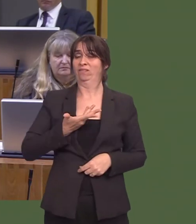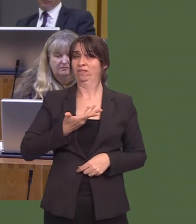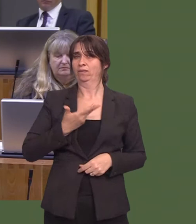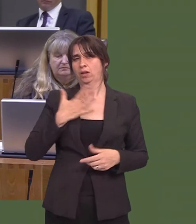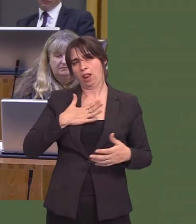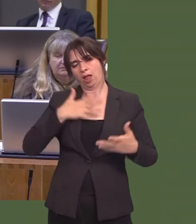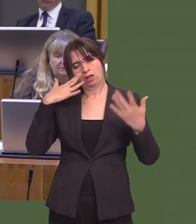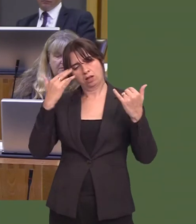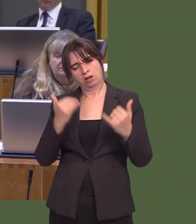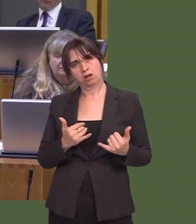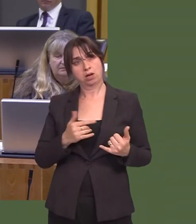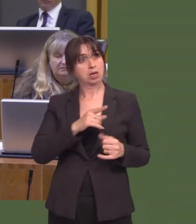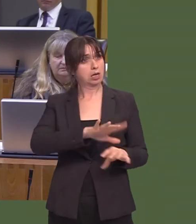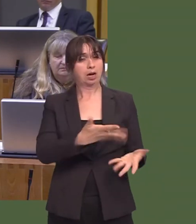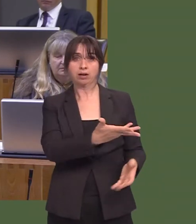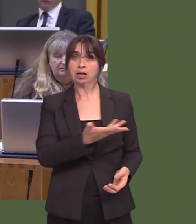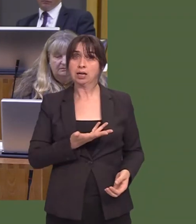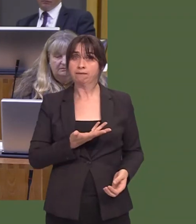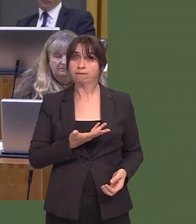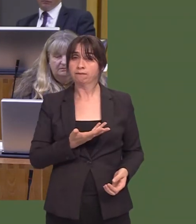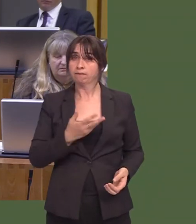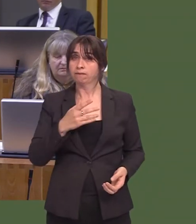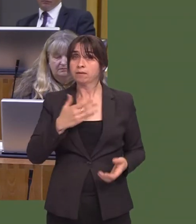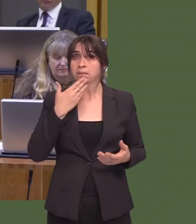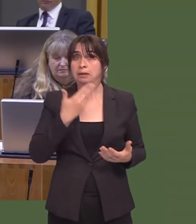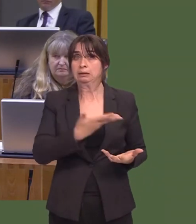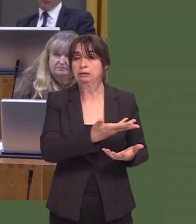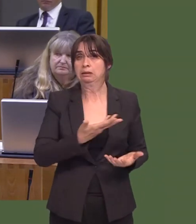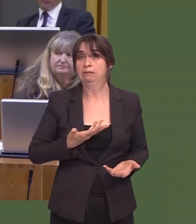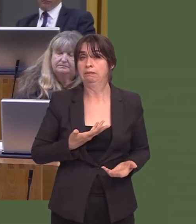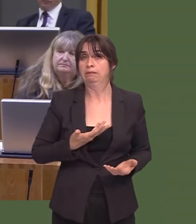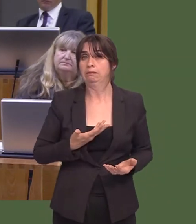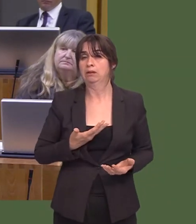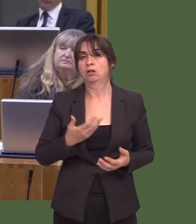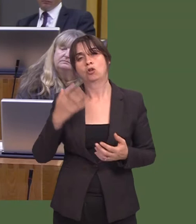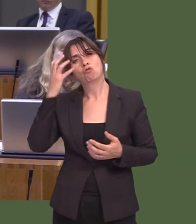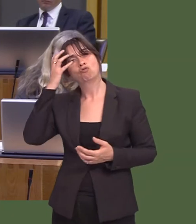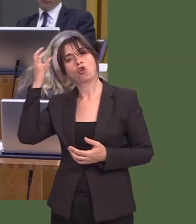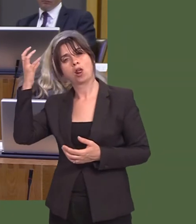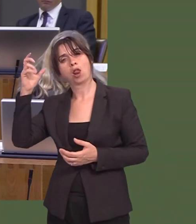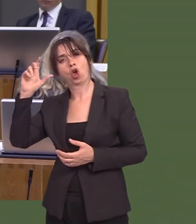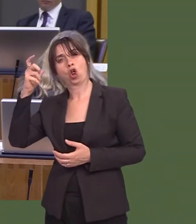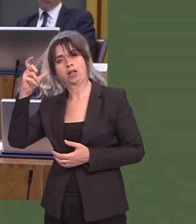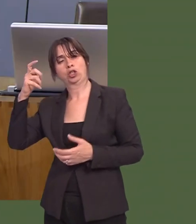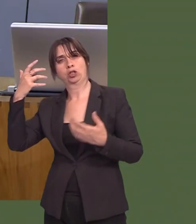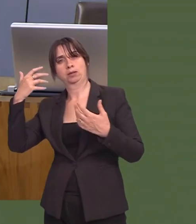Ond rym niín gwybod bod y coleg brenhinol wedi dweud bod gwasanaethau yn ardal Hywel Dda yn saff.